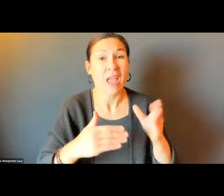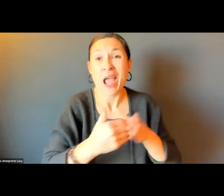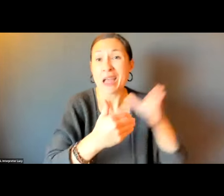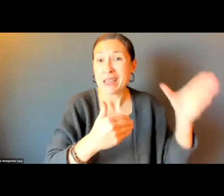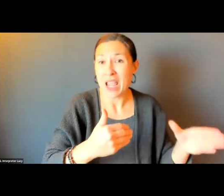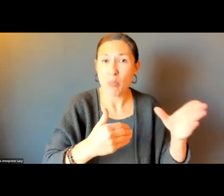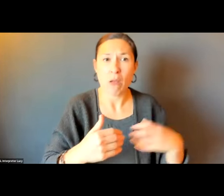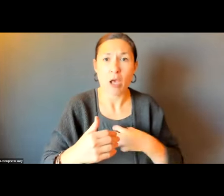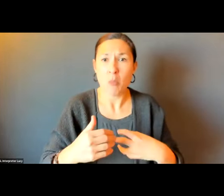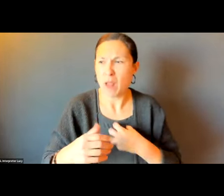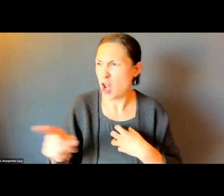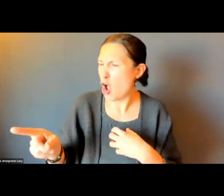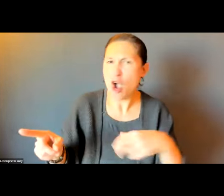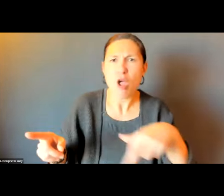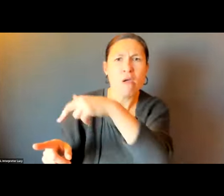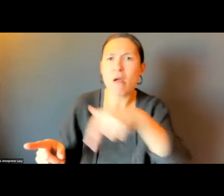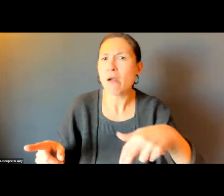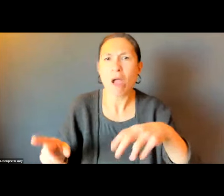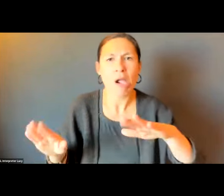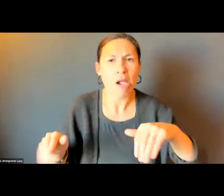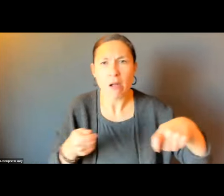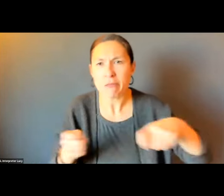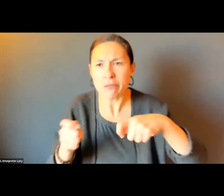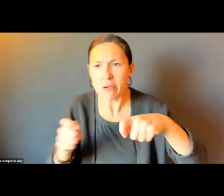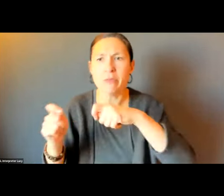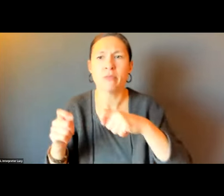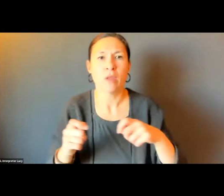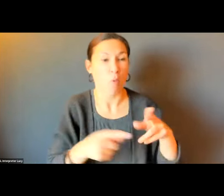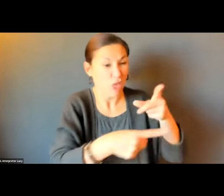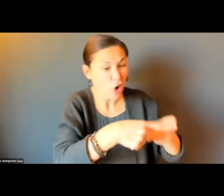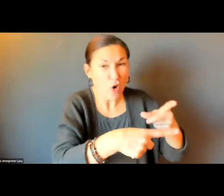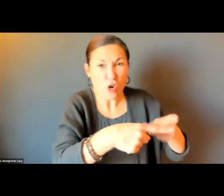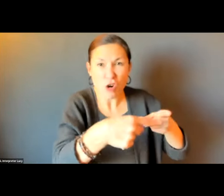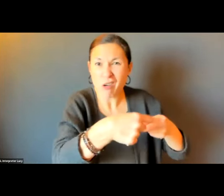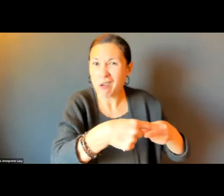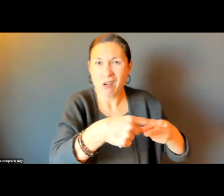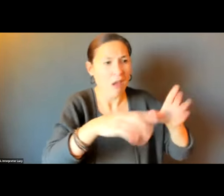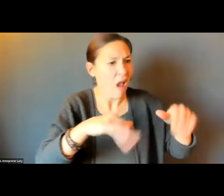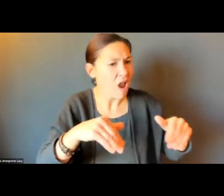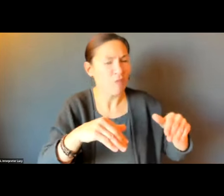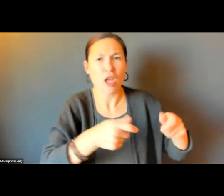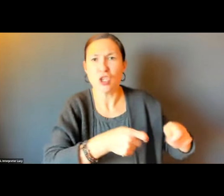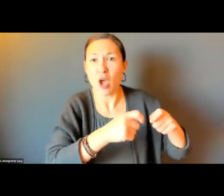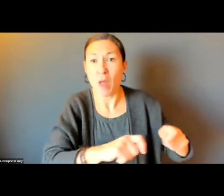SPECIFIED AMOUNT OF TIME WERE GETTING COMPLAINTS FROM THEIR NEIGHBORS THAT THEIR SIDEWALK WAS NOT SHOVELLED OR THE CORNER